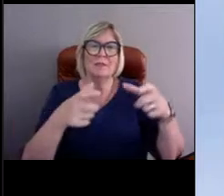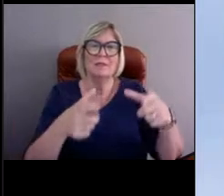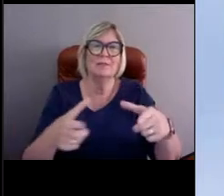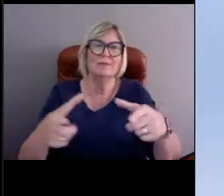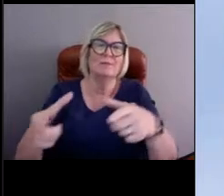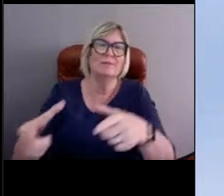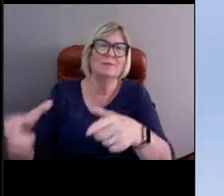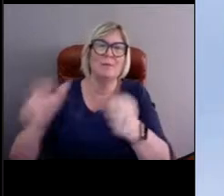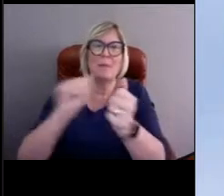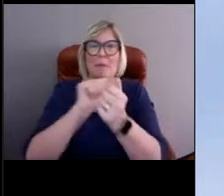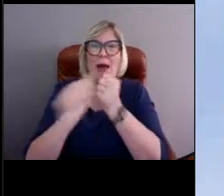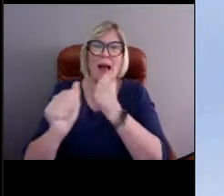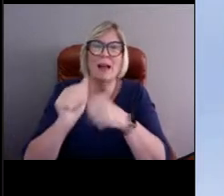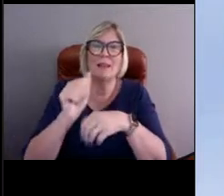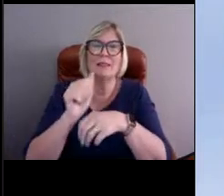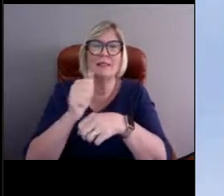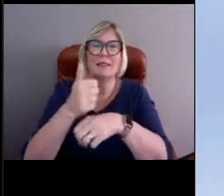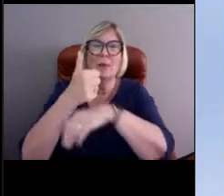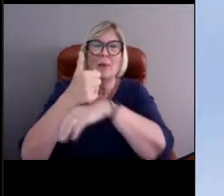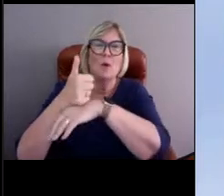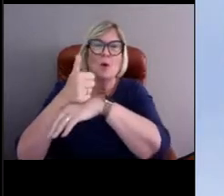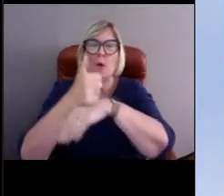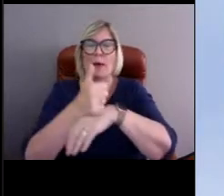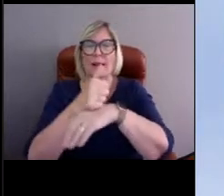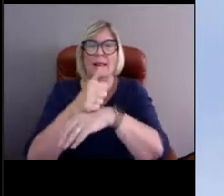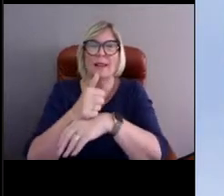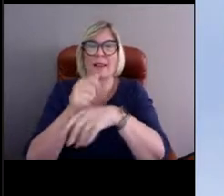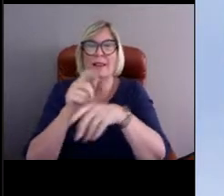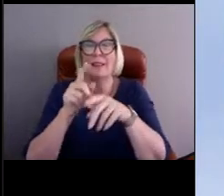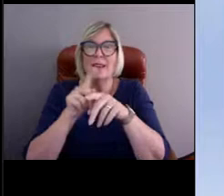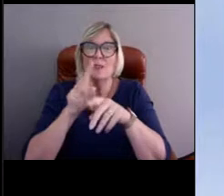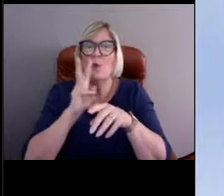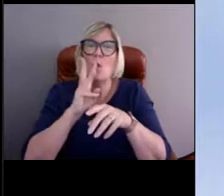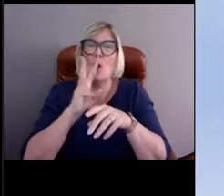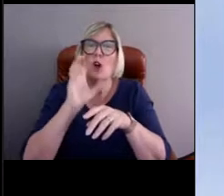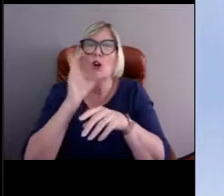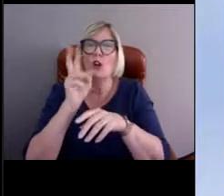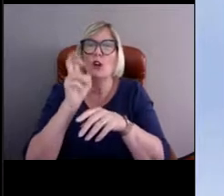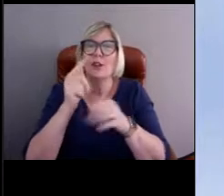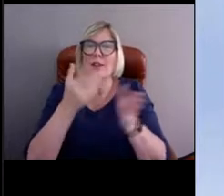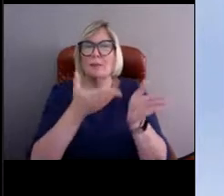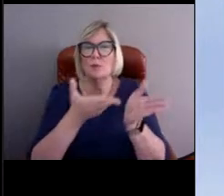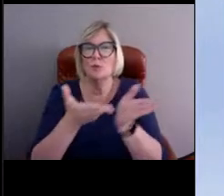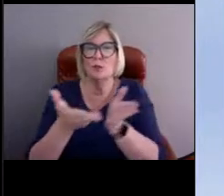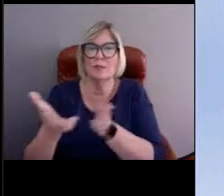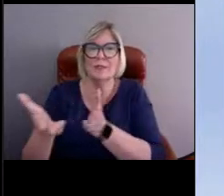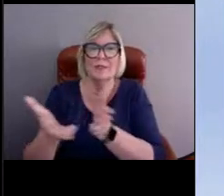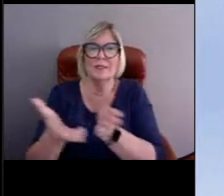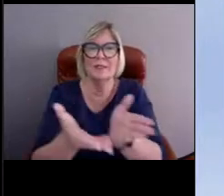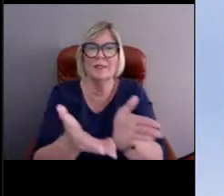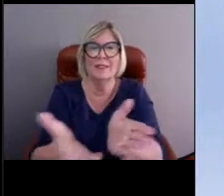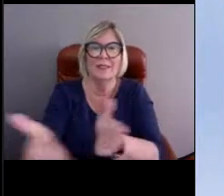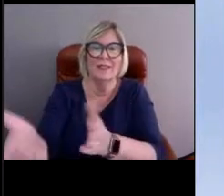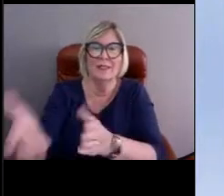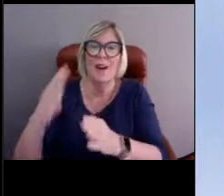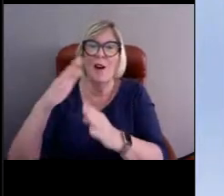as as the water currents take them. And on the upper right hand panel,